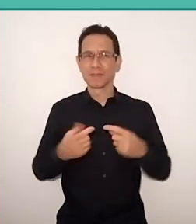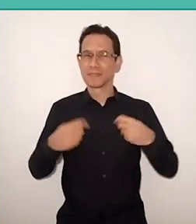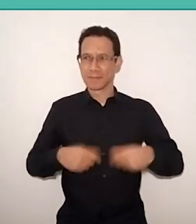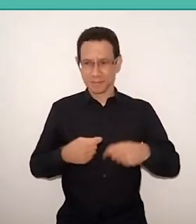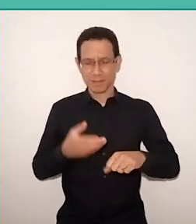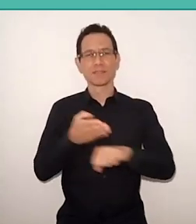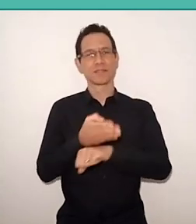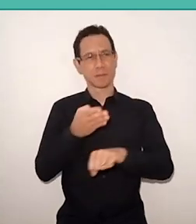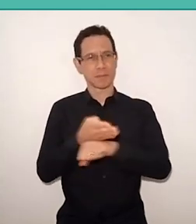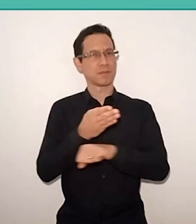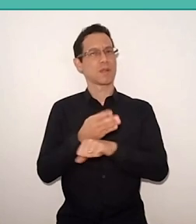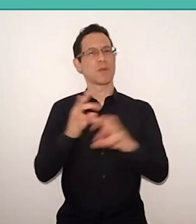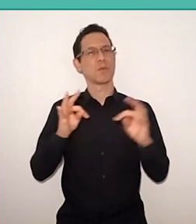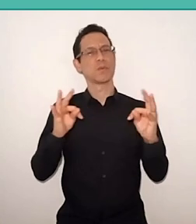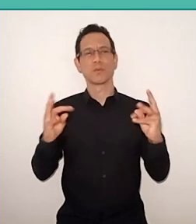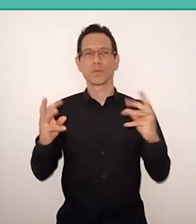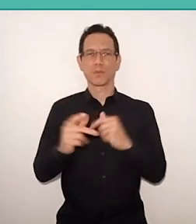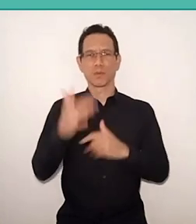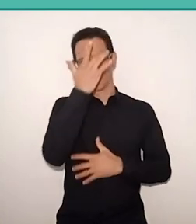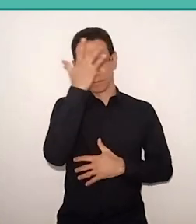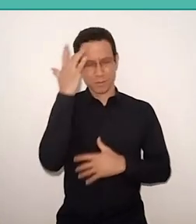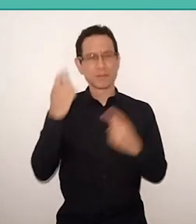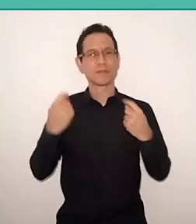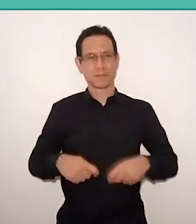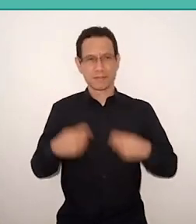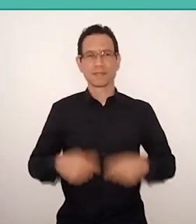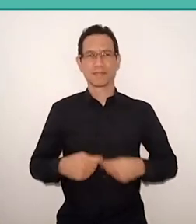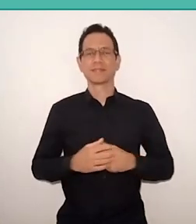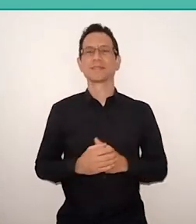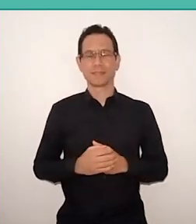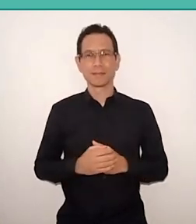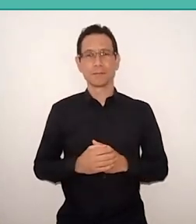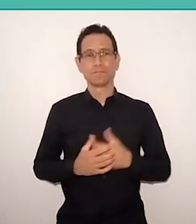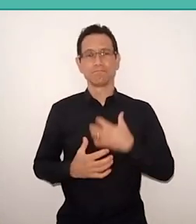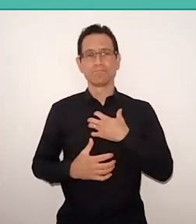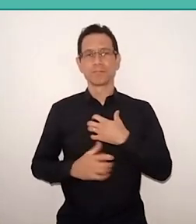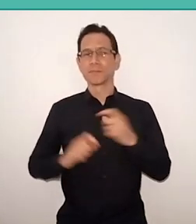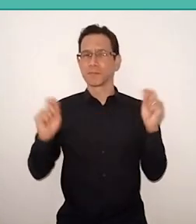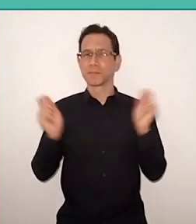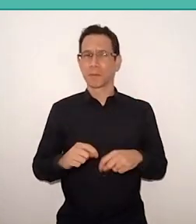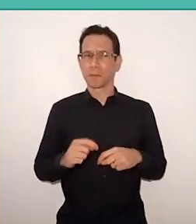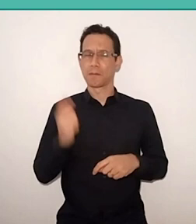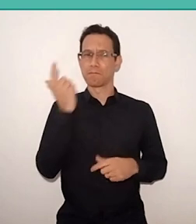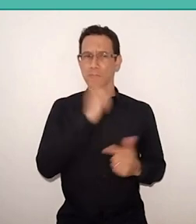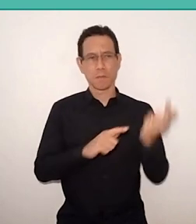as a central element for everyone can, somehow, get to those necessary contents.